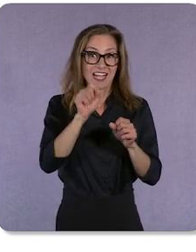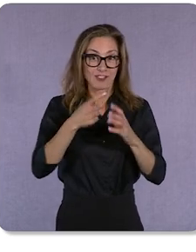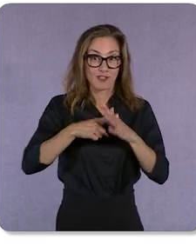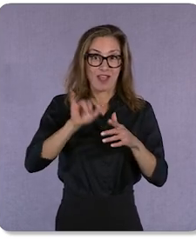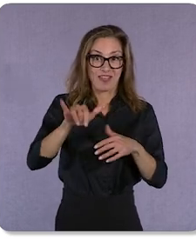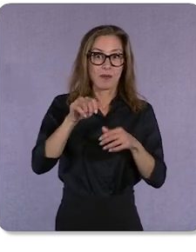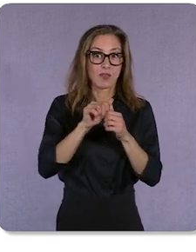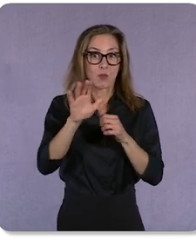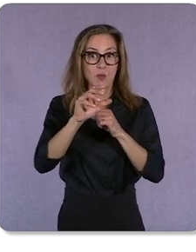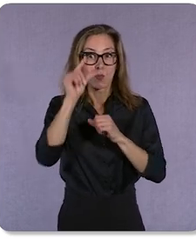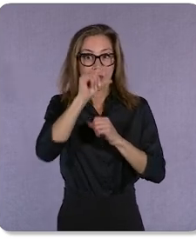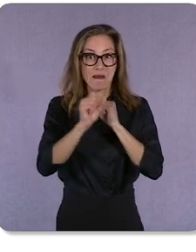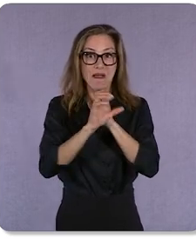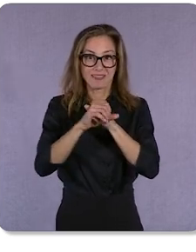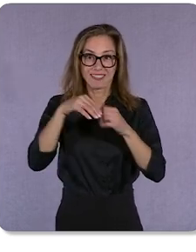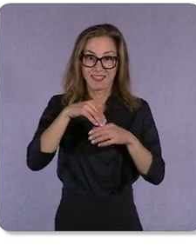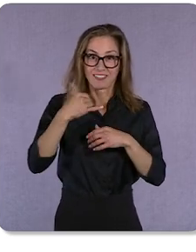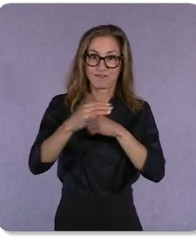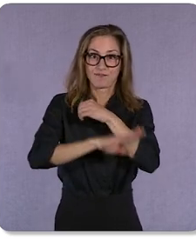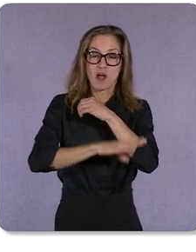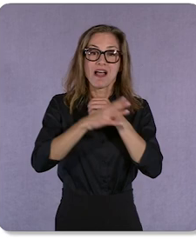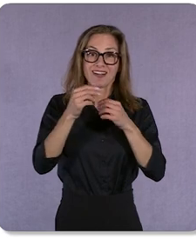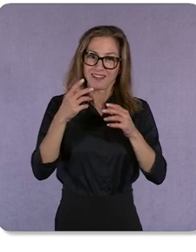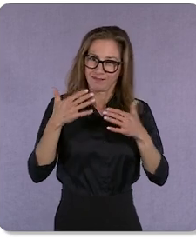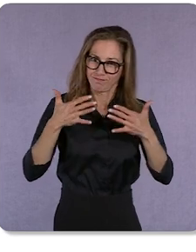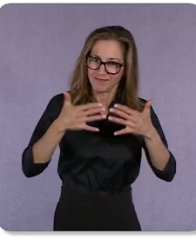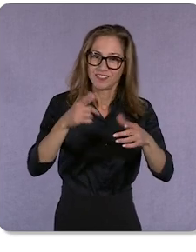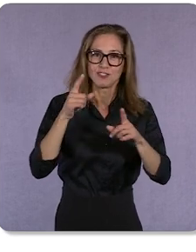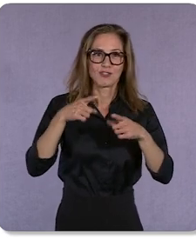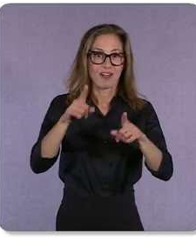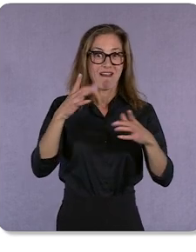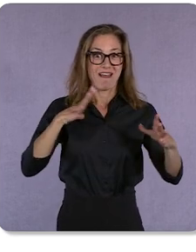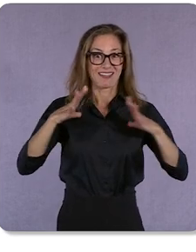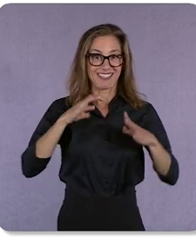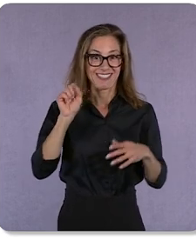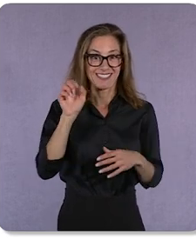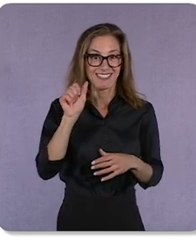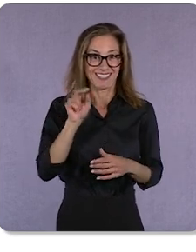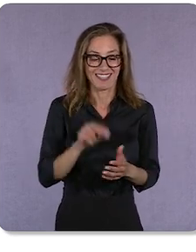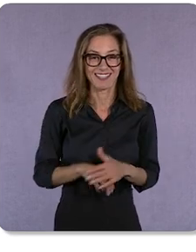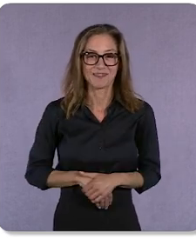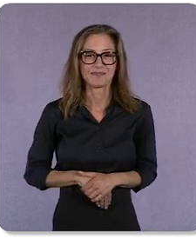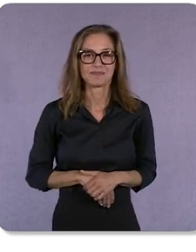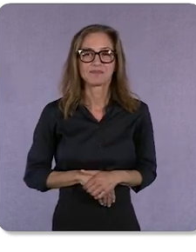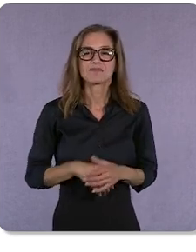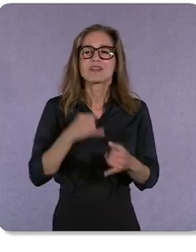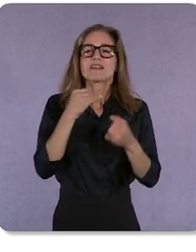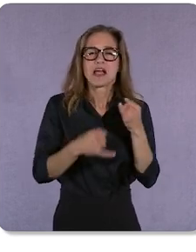throughout the critical holiday season. Lastly, we know that loyalty is part of